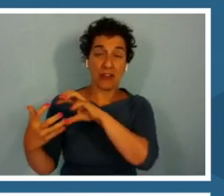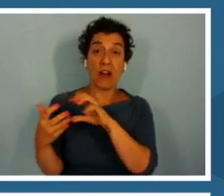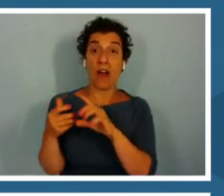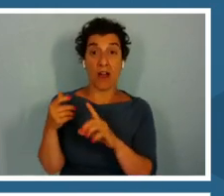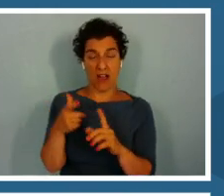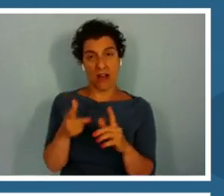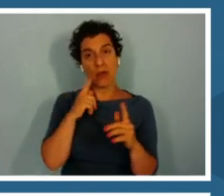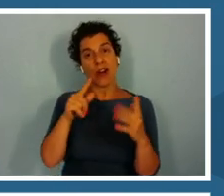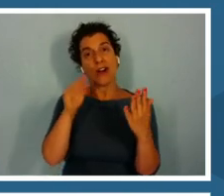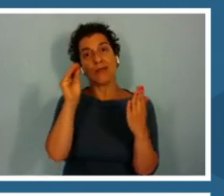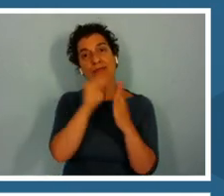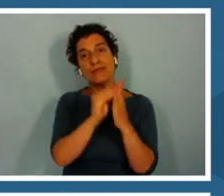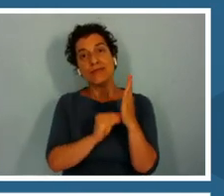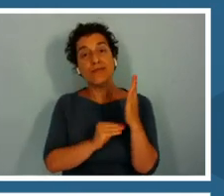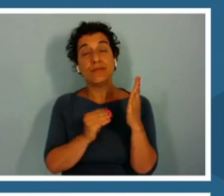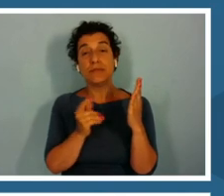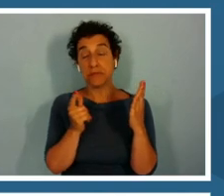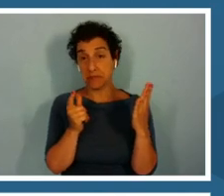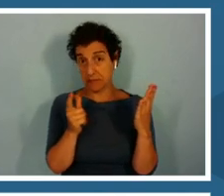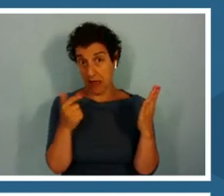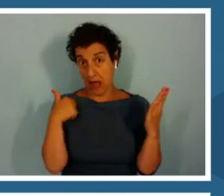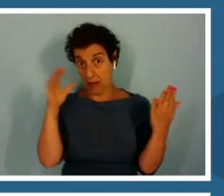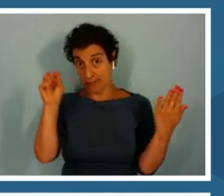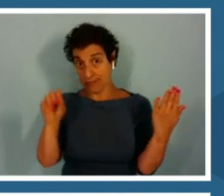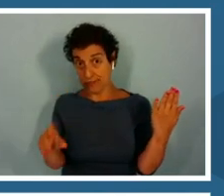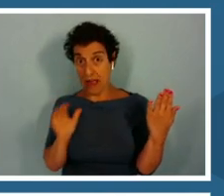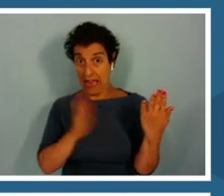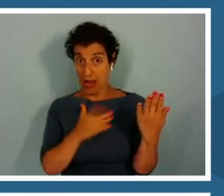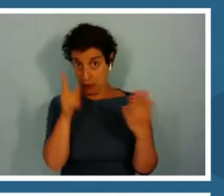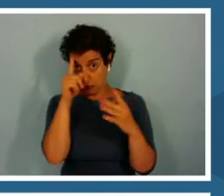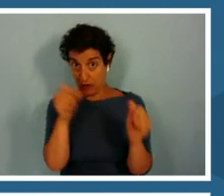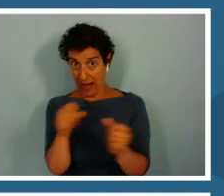I will tell you about our strategy.